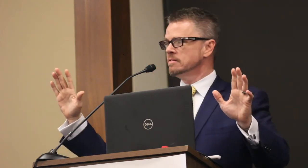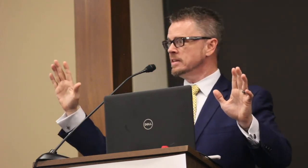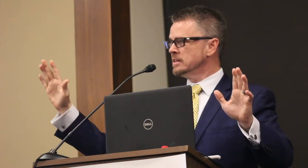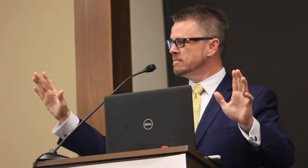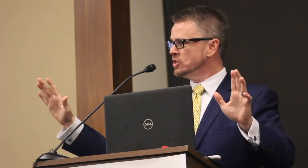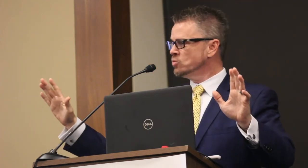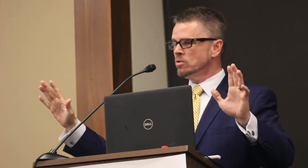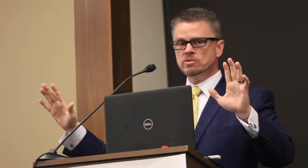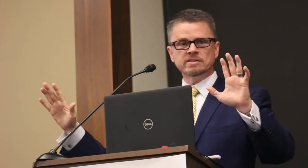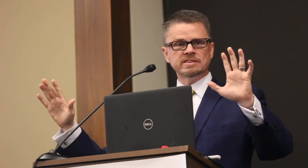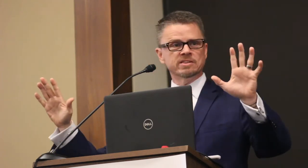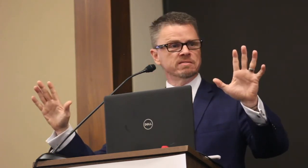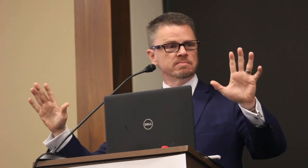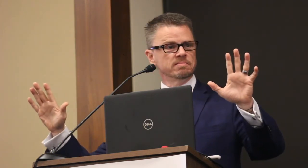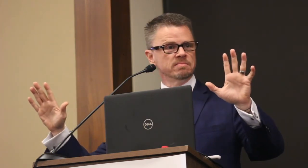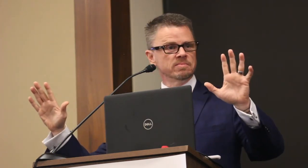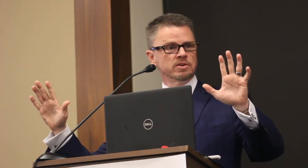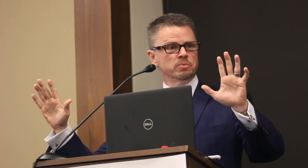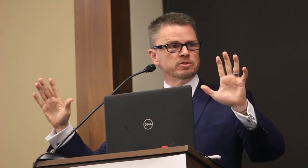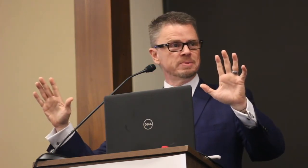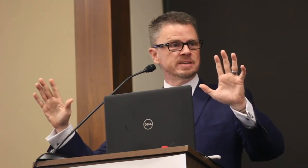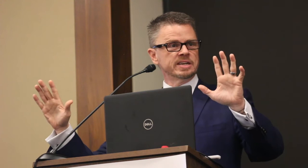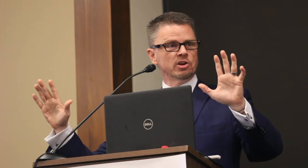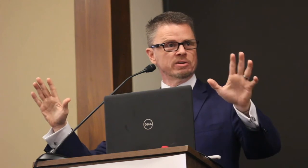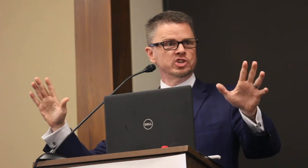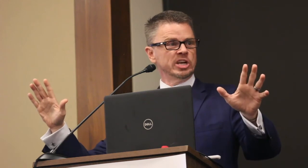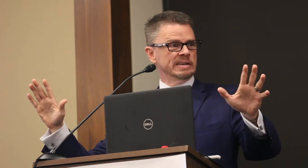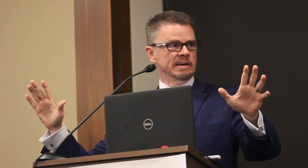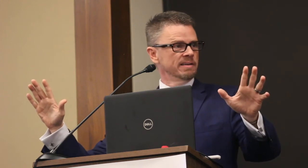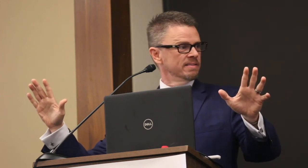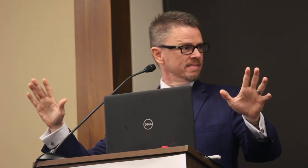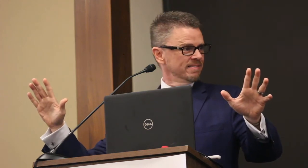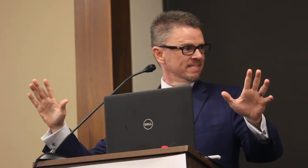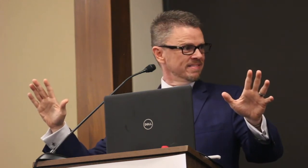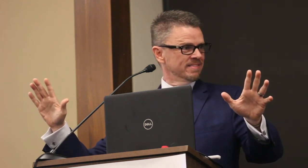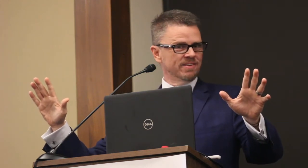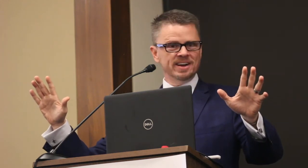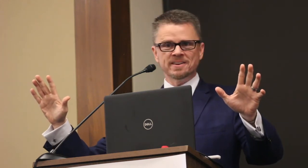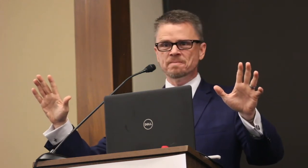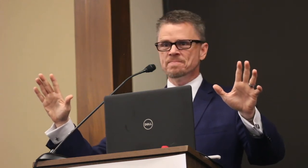Is it the individual or is it someone's particular agenda? Right?